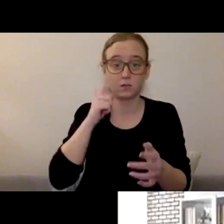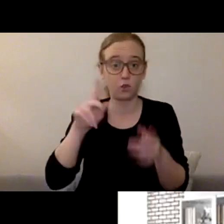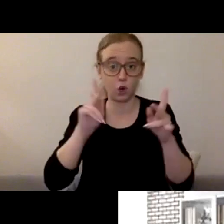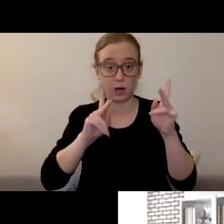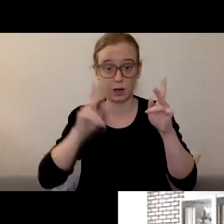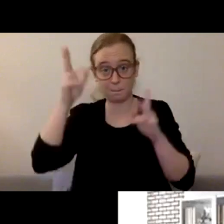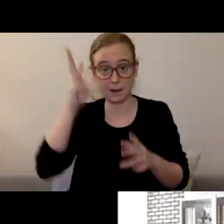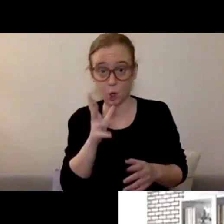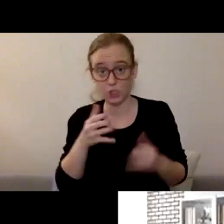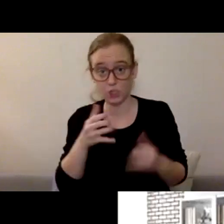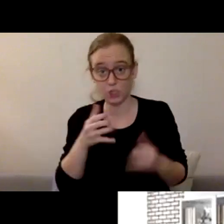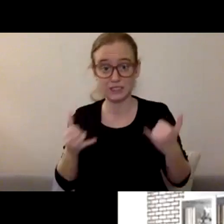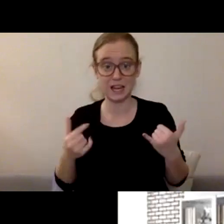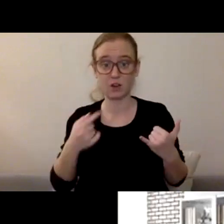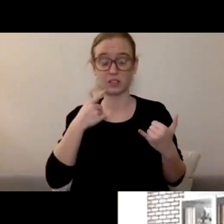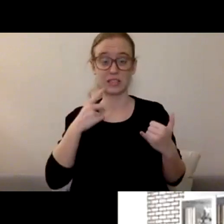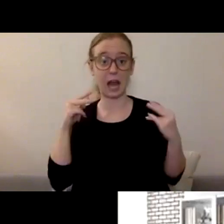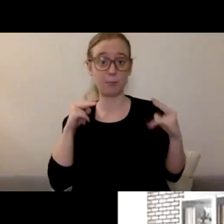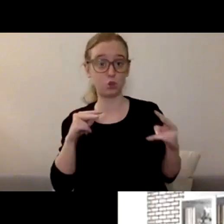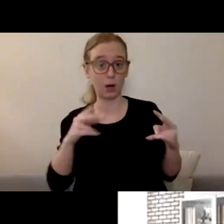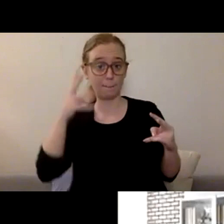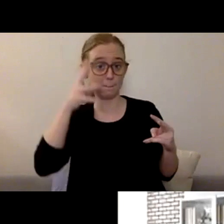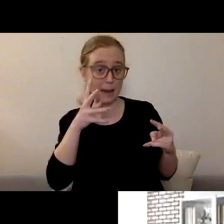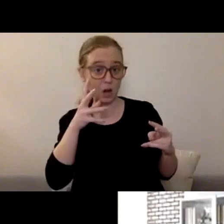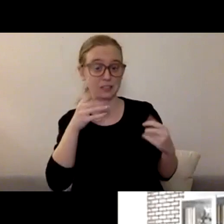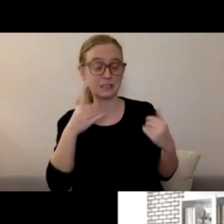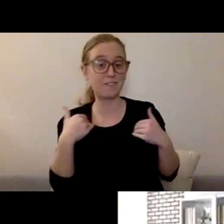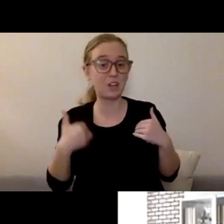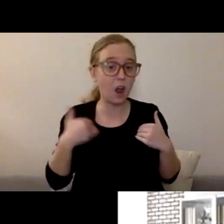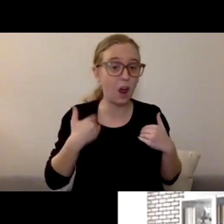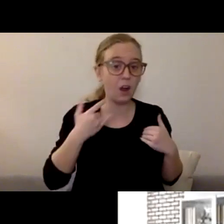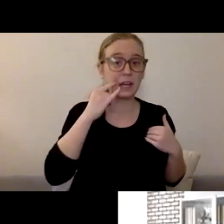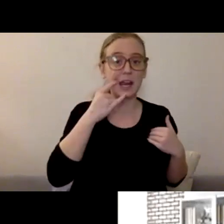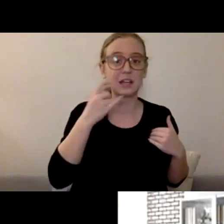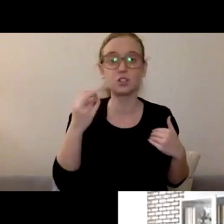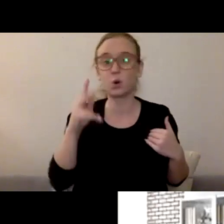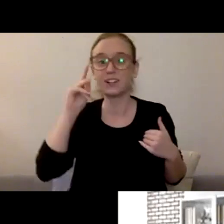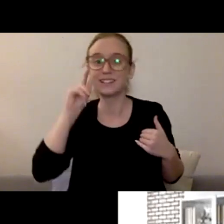This is so much for parents and kids to process, nevermind that they are teens. Pat yourselves on the back."